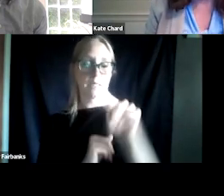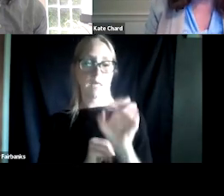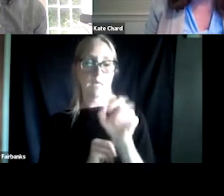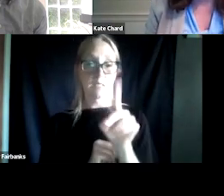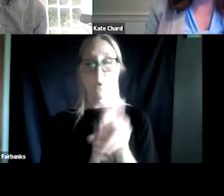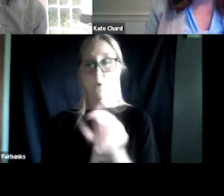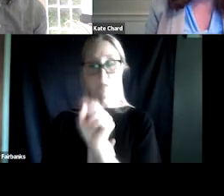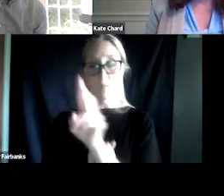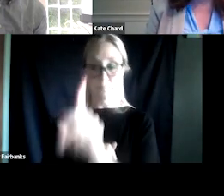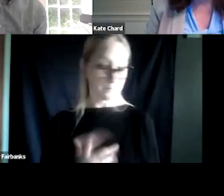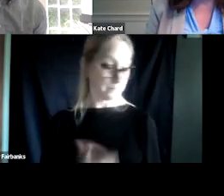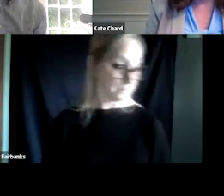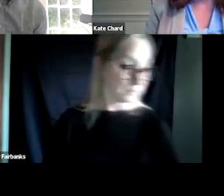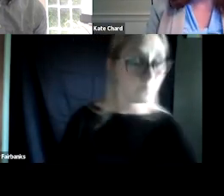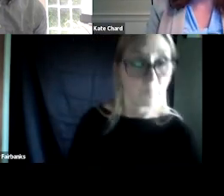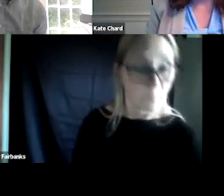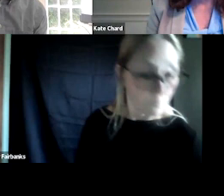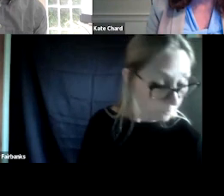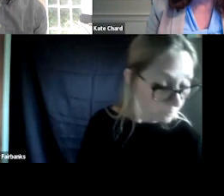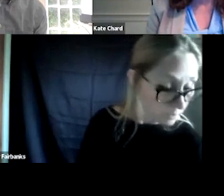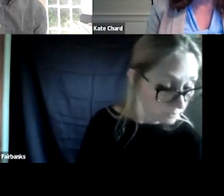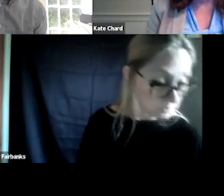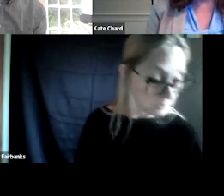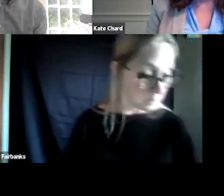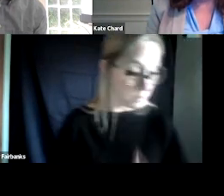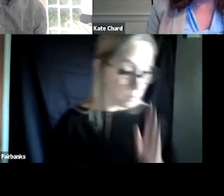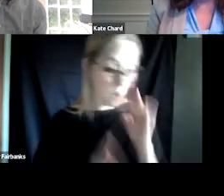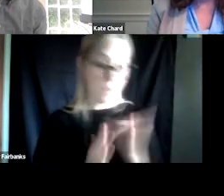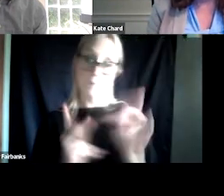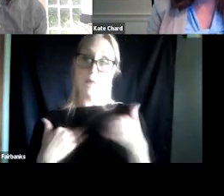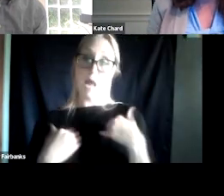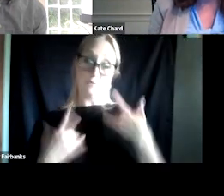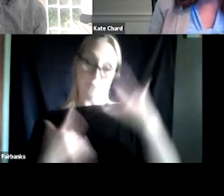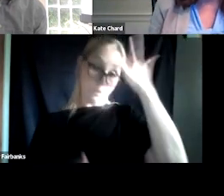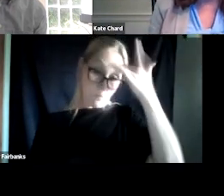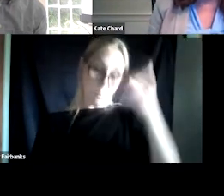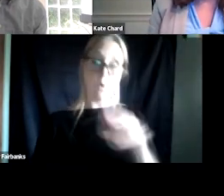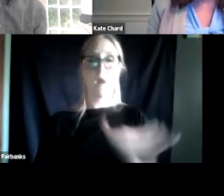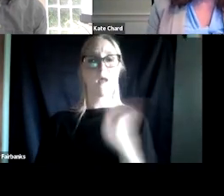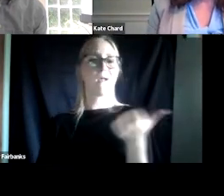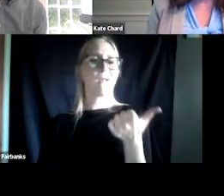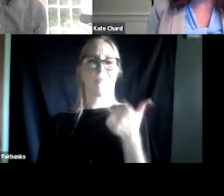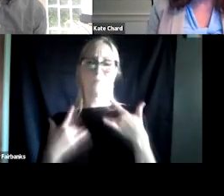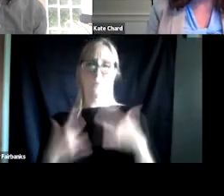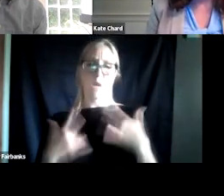We know that people have depression and they have all of these other symptoms. And so beating them up because it's hard to do treatment,